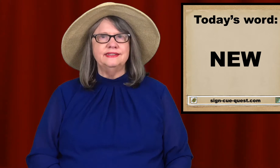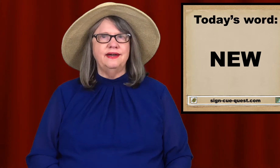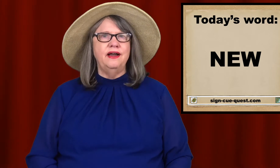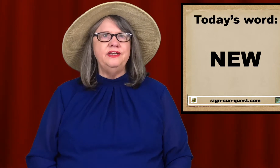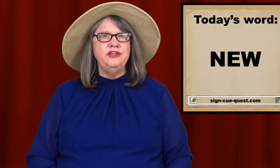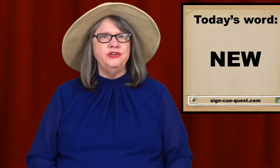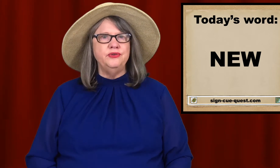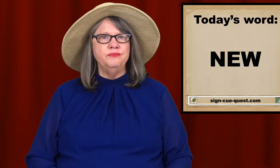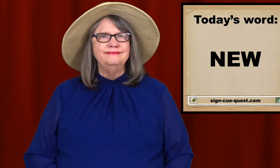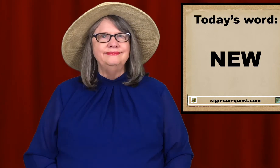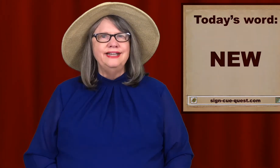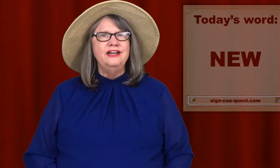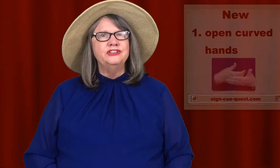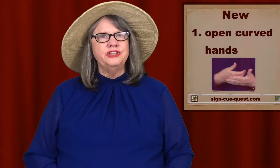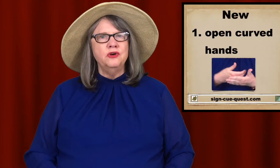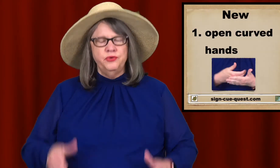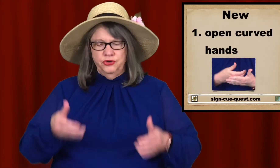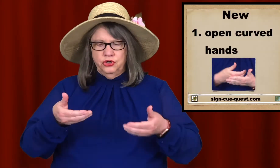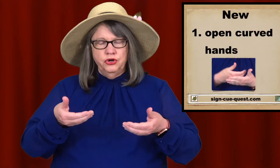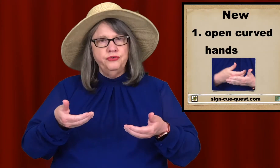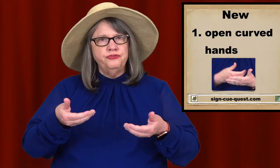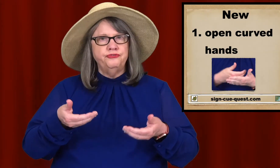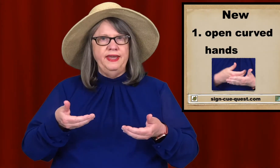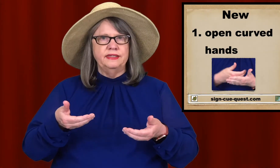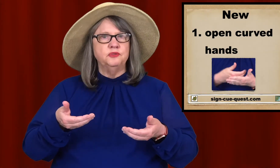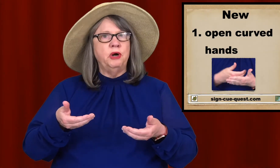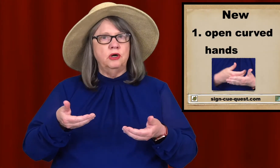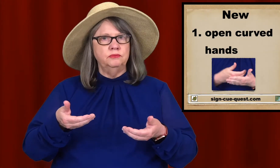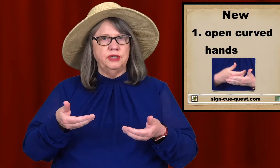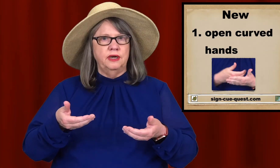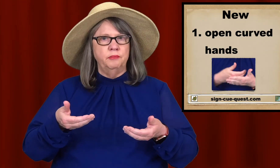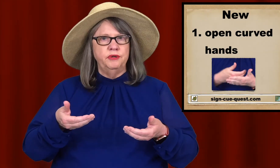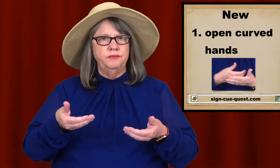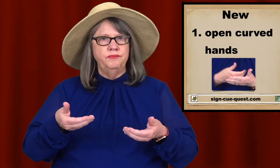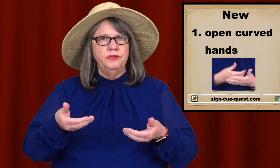To sign NEW, start with your curved hands, palms up.